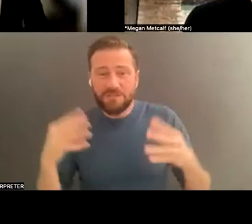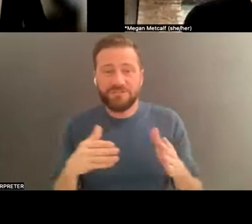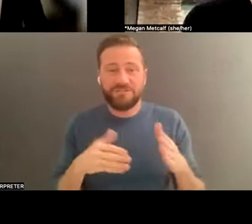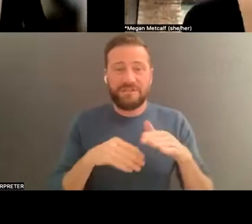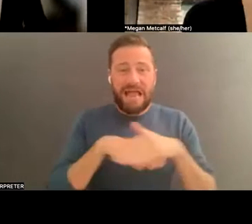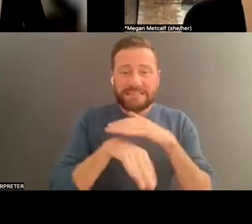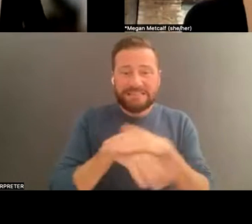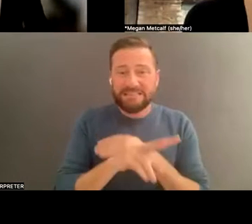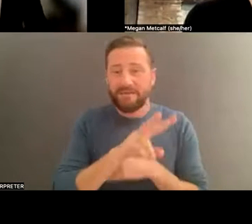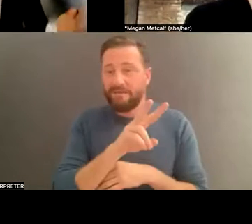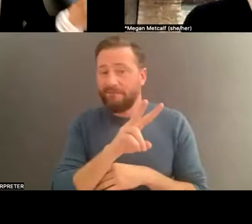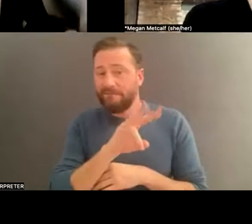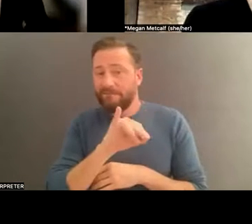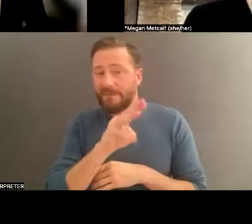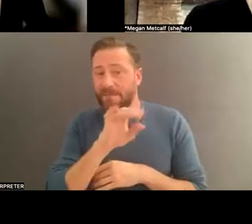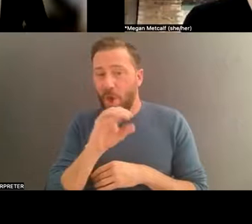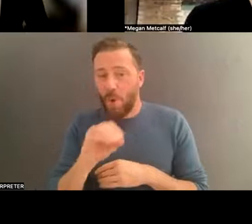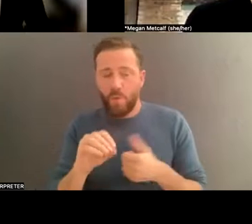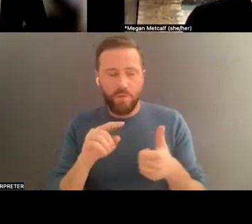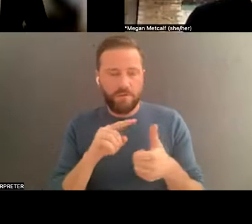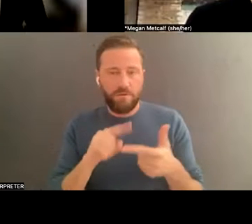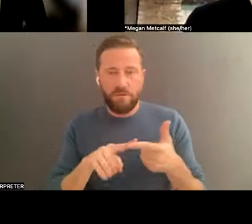, TikTok, social media.